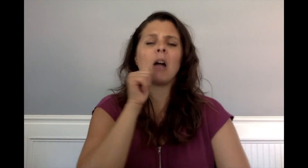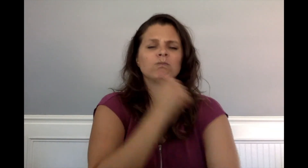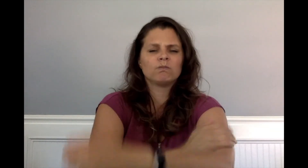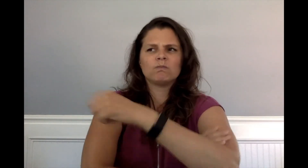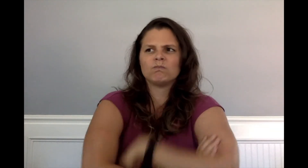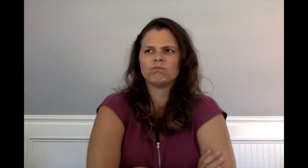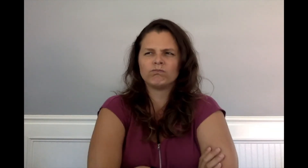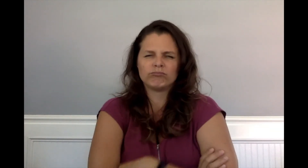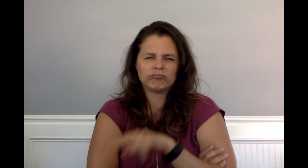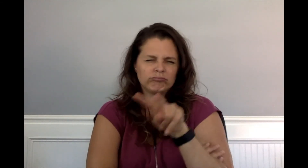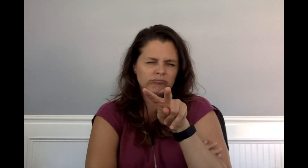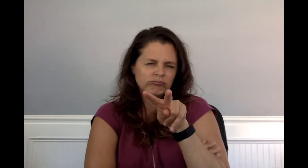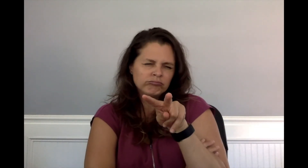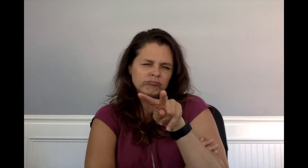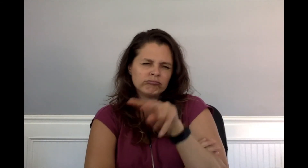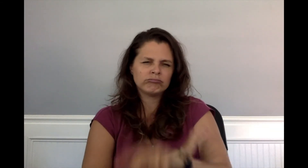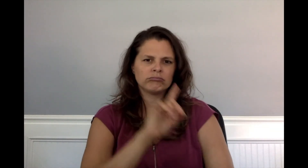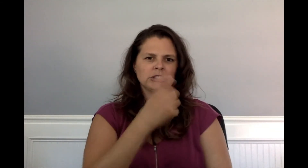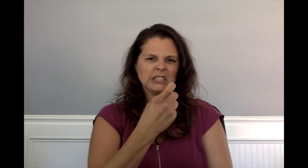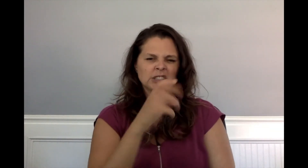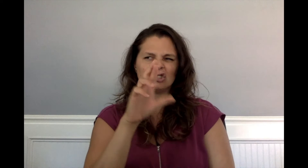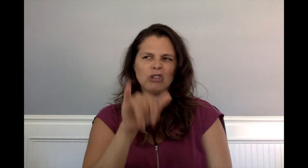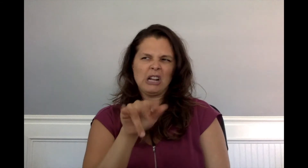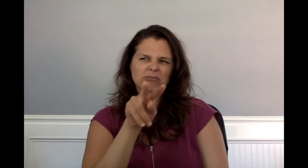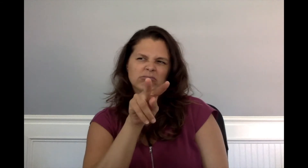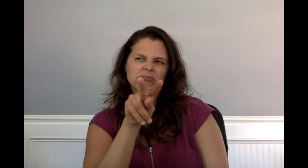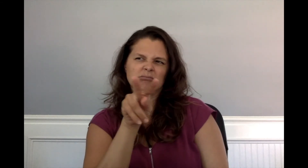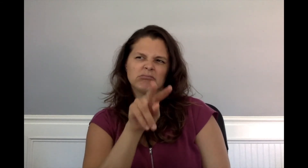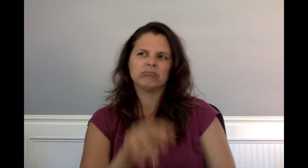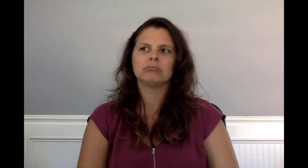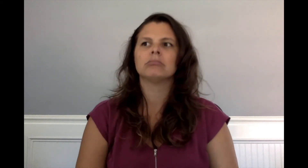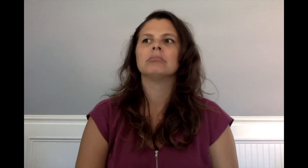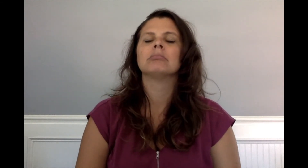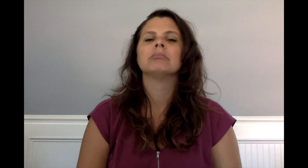Aggie folded her arms and glared at Dex and Ray.